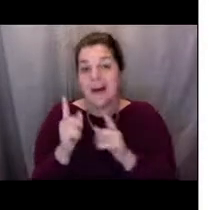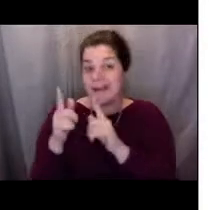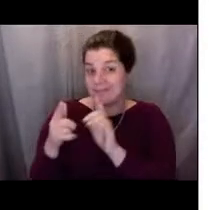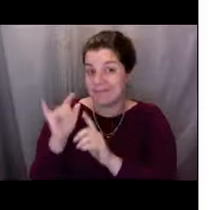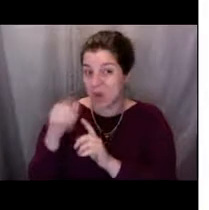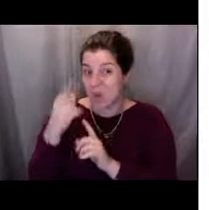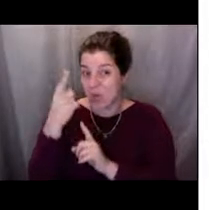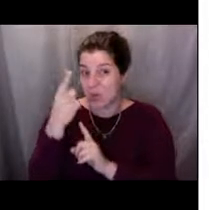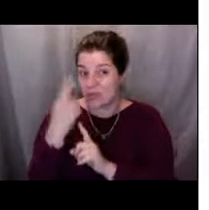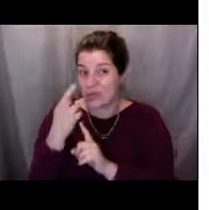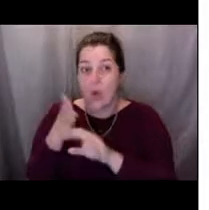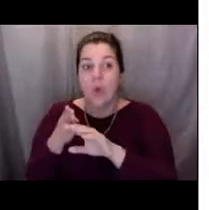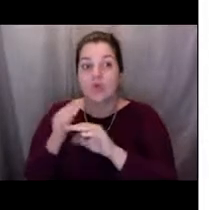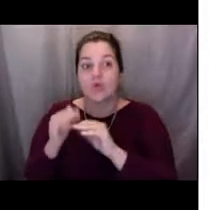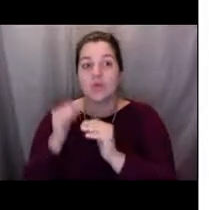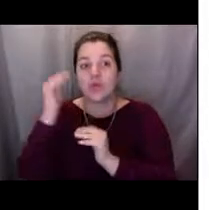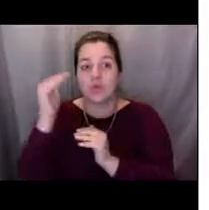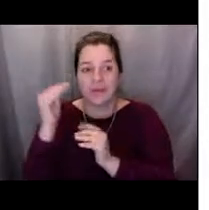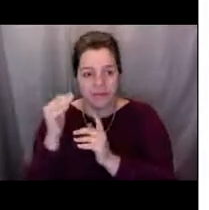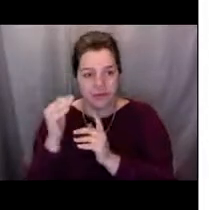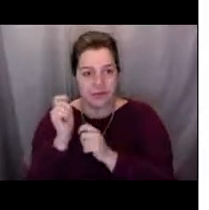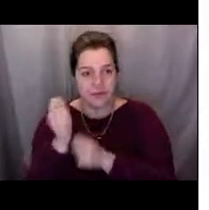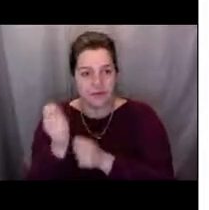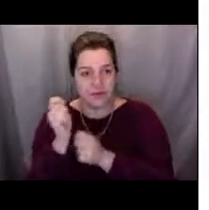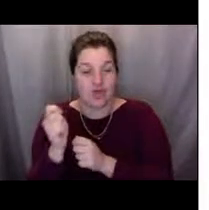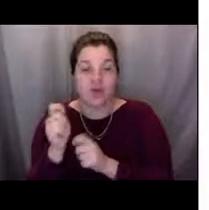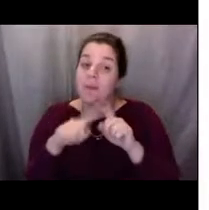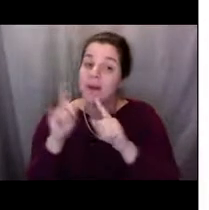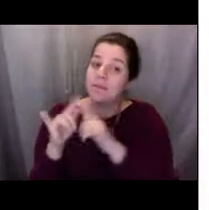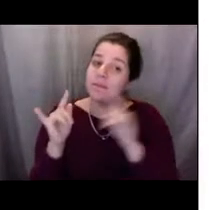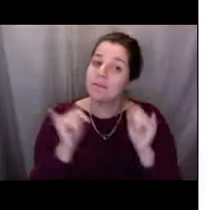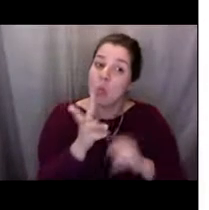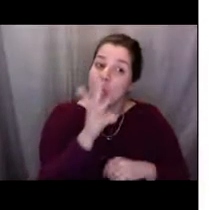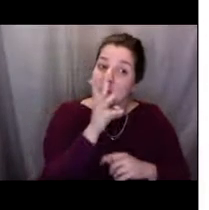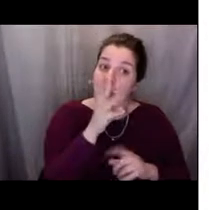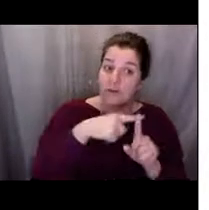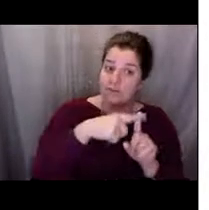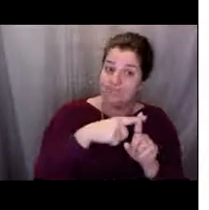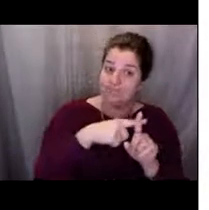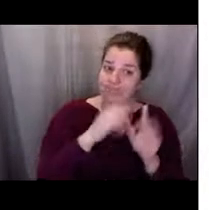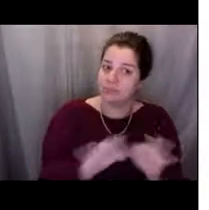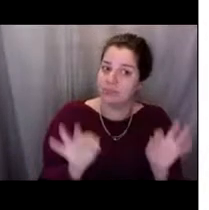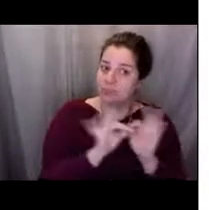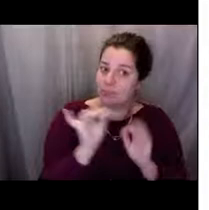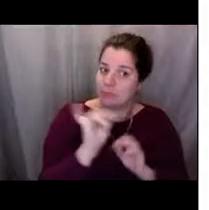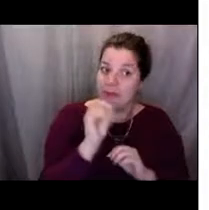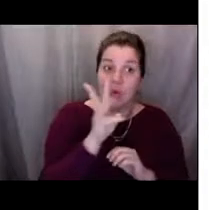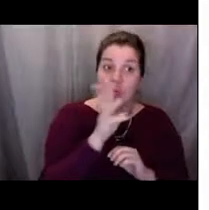that we can do whatever we can to keep the fish around so I can continue to eat them, and the fishermen can catch them